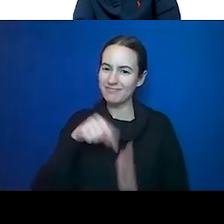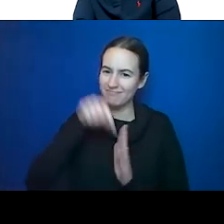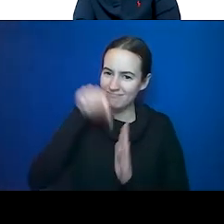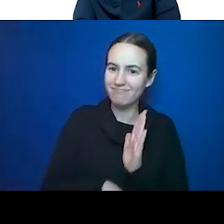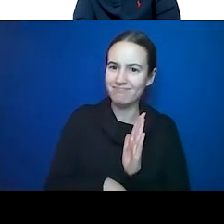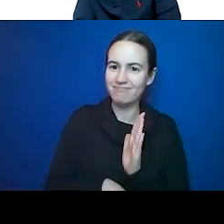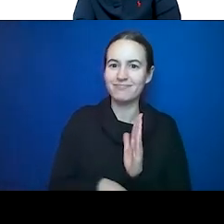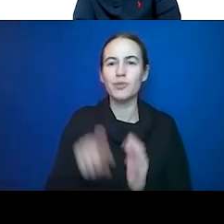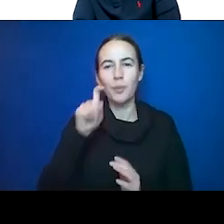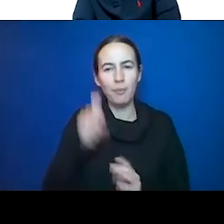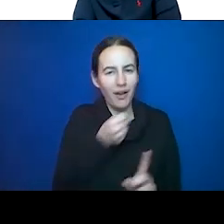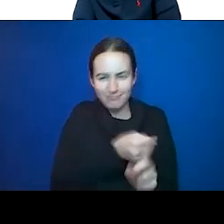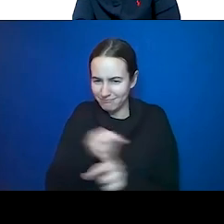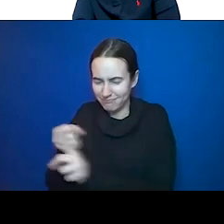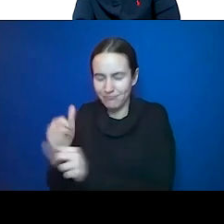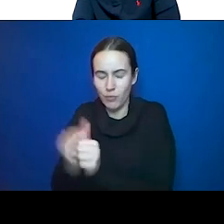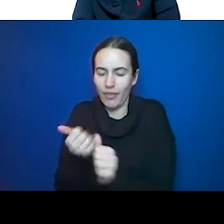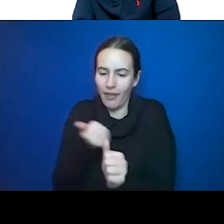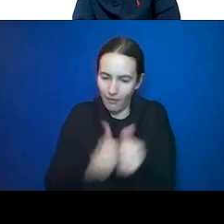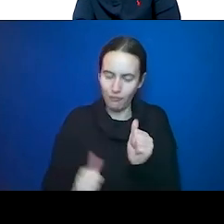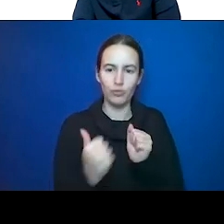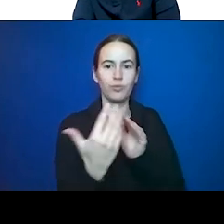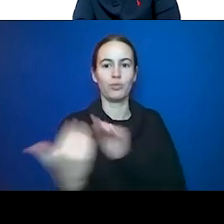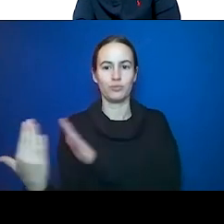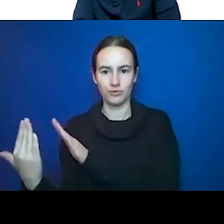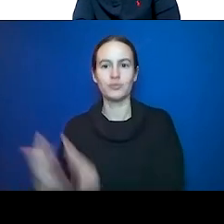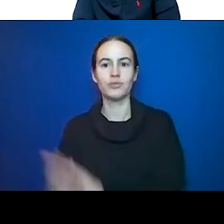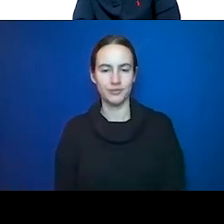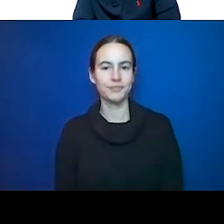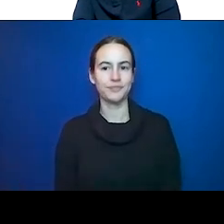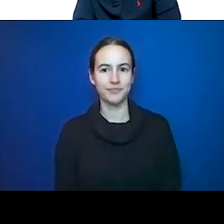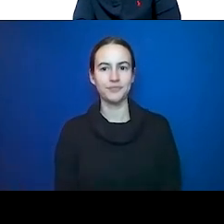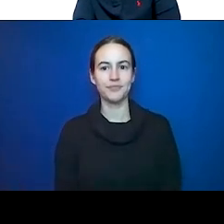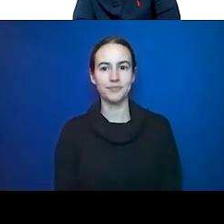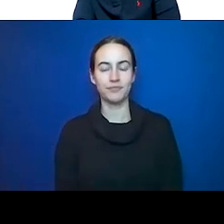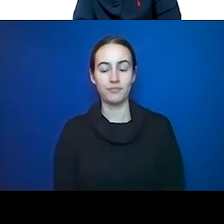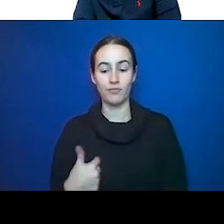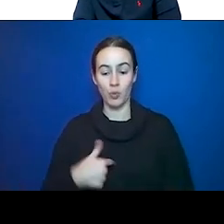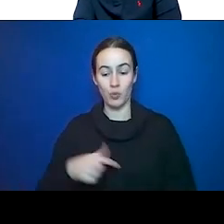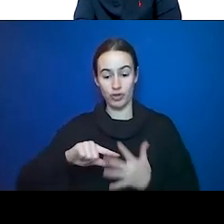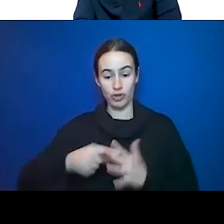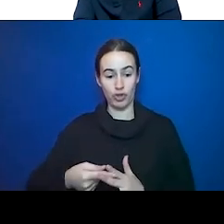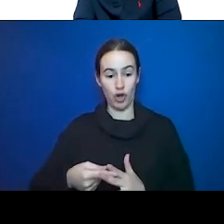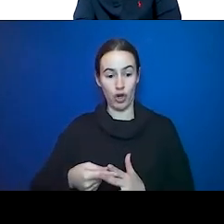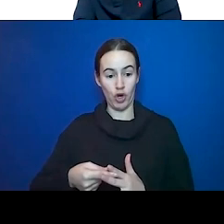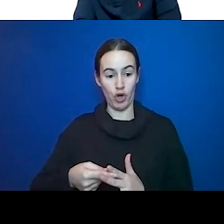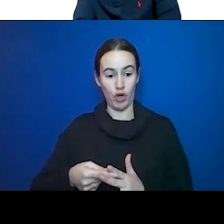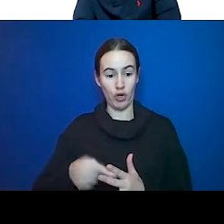have. And that when we initiated these -- this aspect of the program we began to see